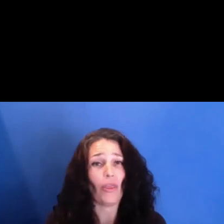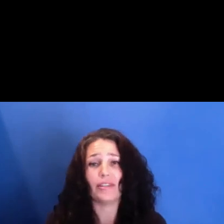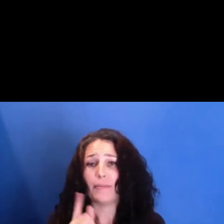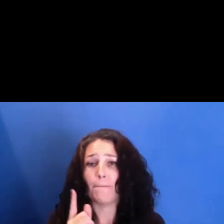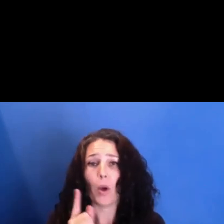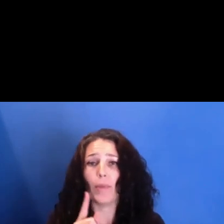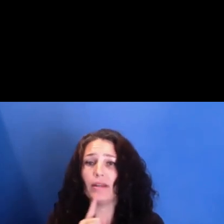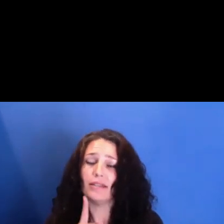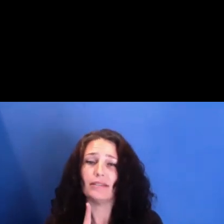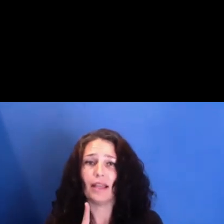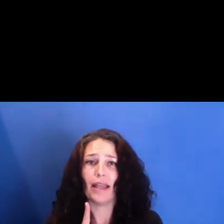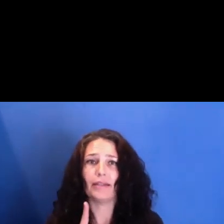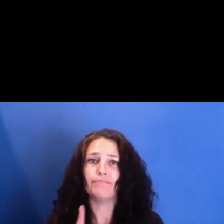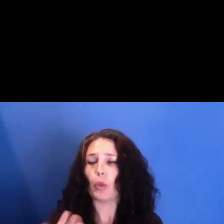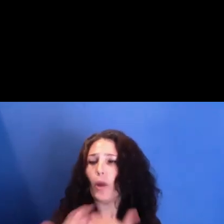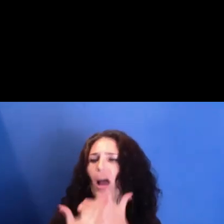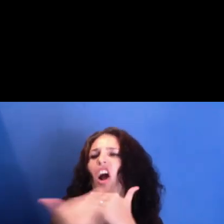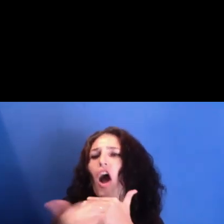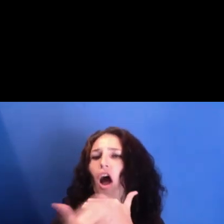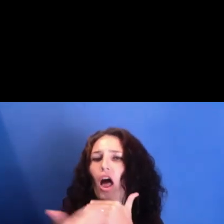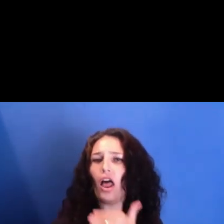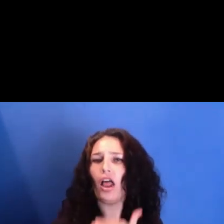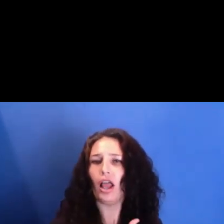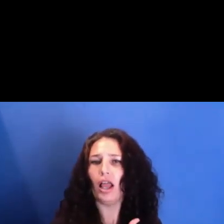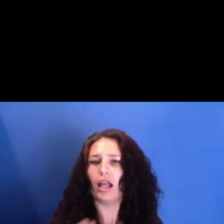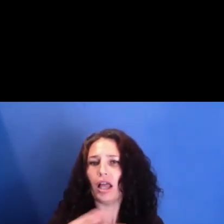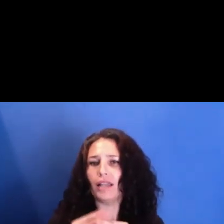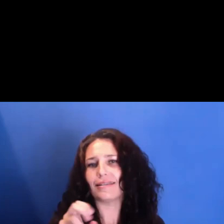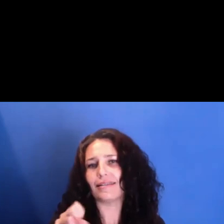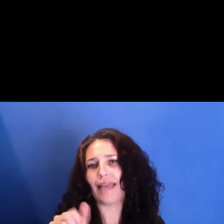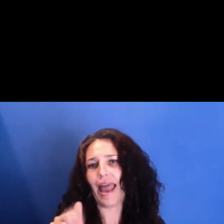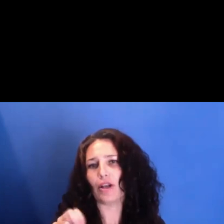Sankofa is a call to reach back into practices that we've honed